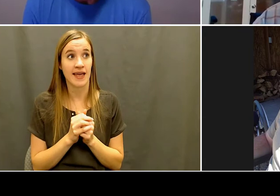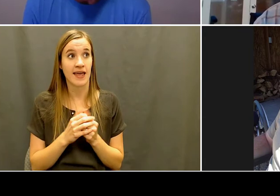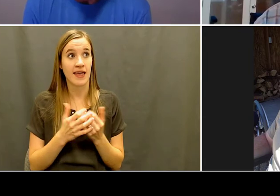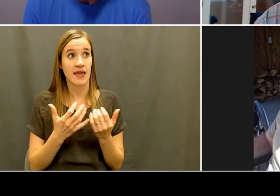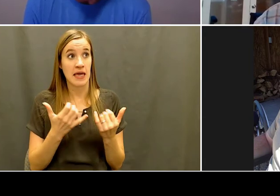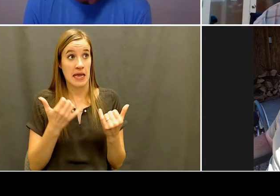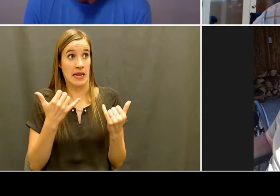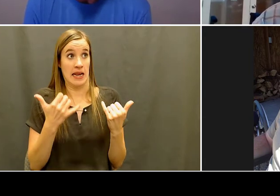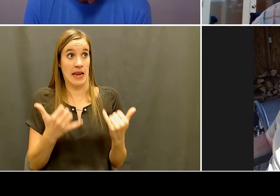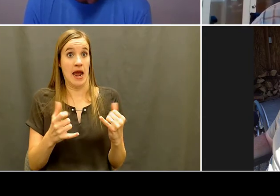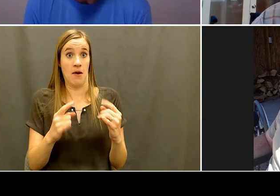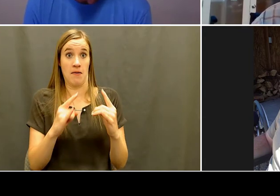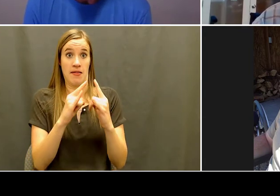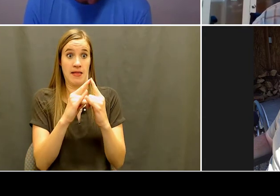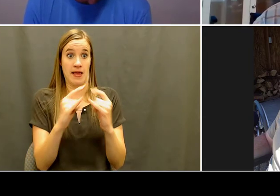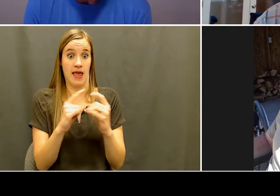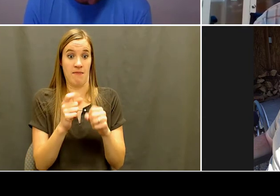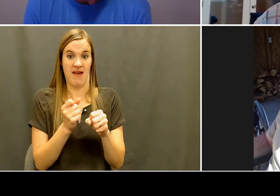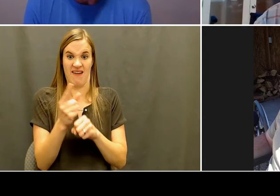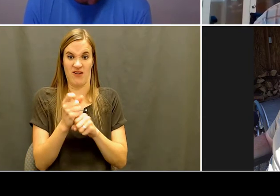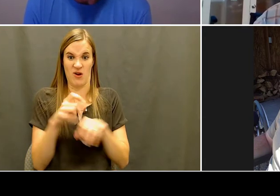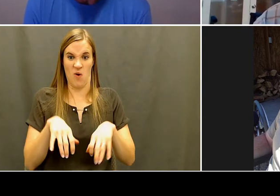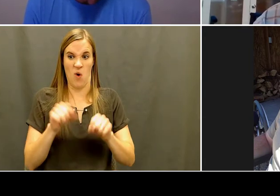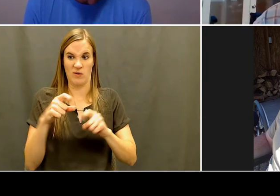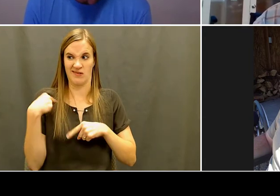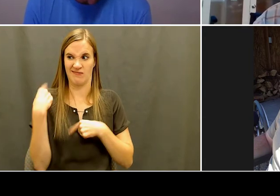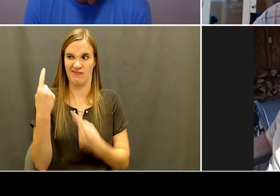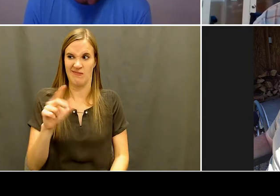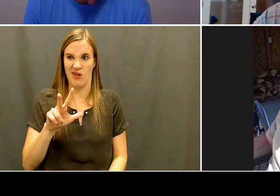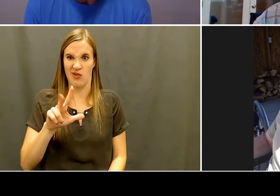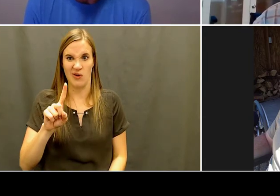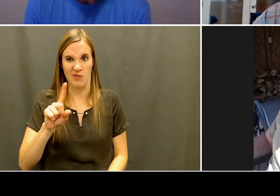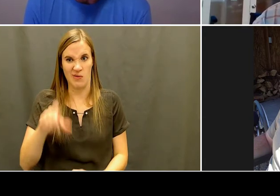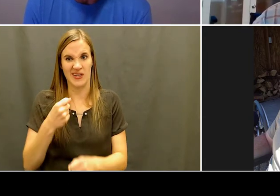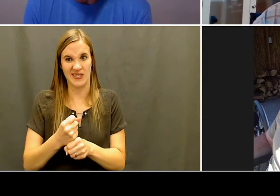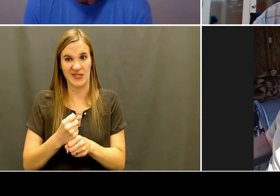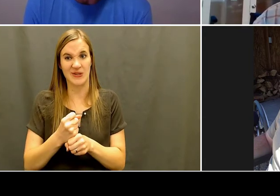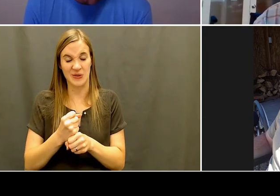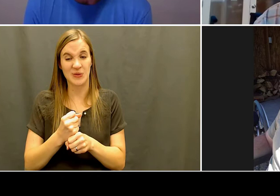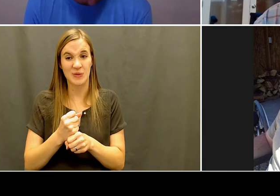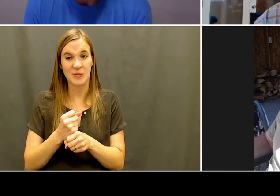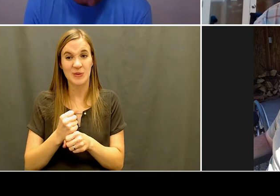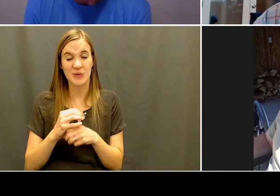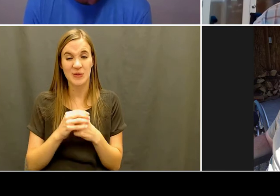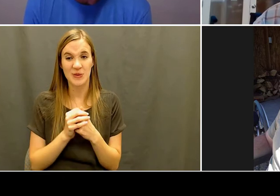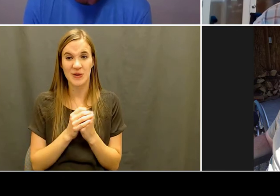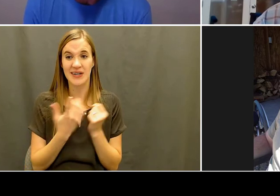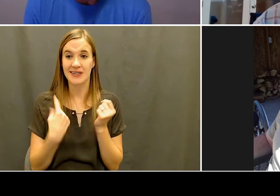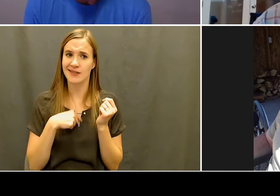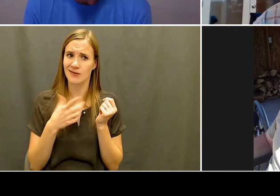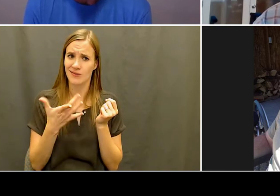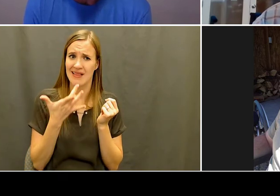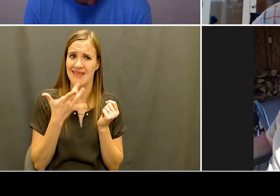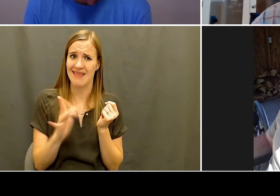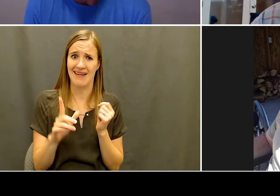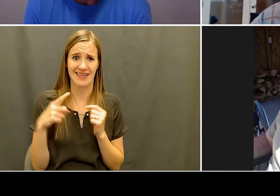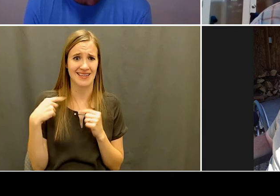been pretty fortunate. So I certainly want to thank the Parks and Rec and certainly for the city of Boise that